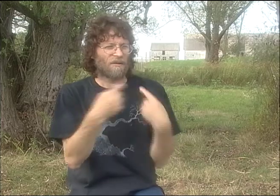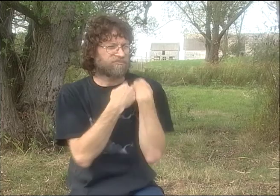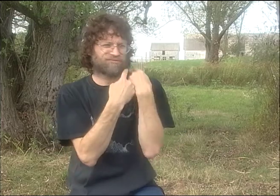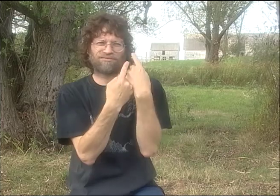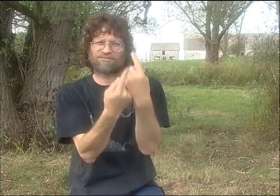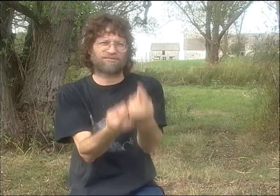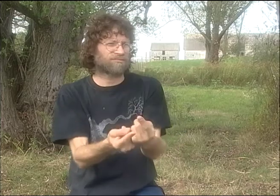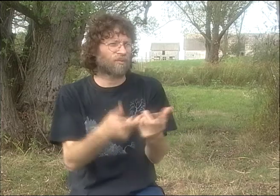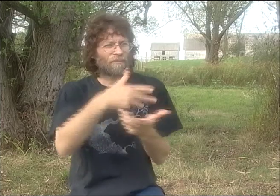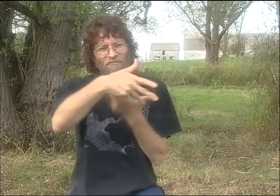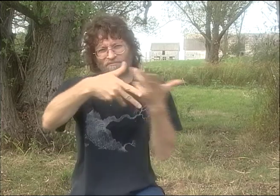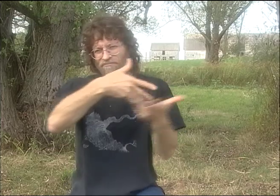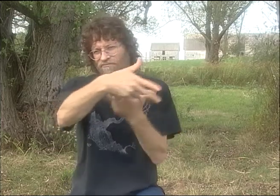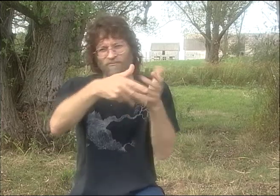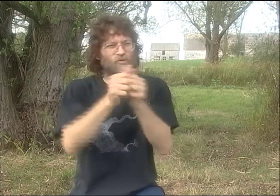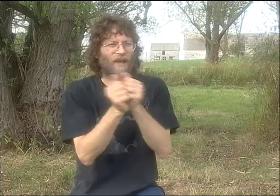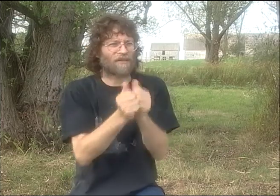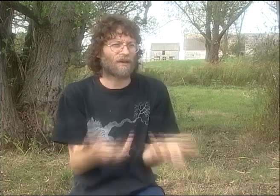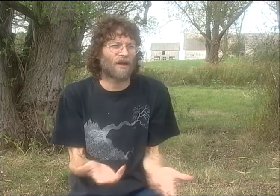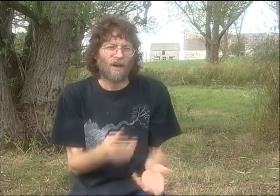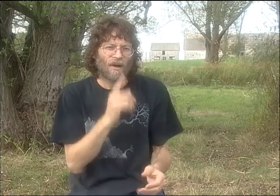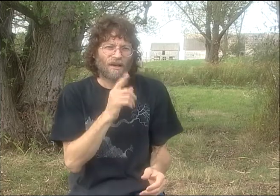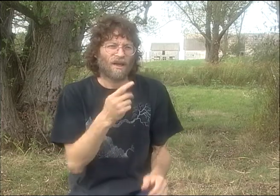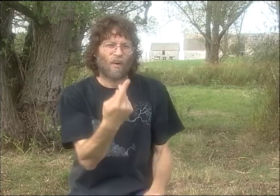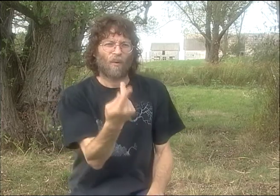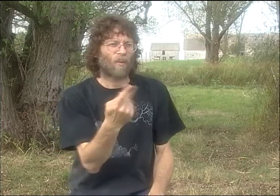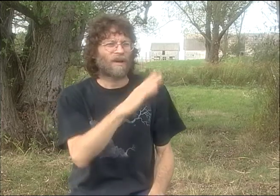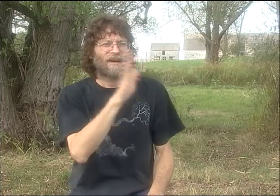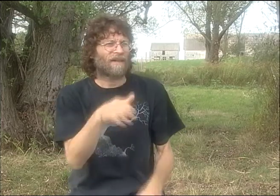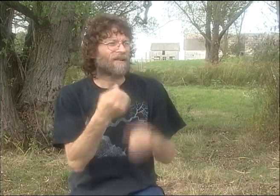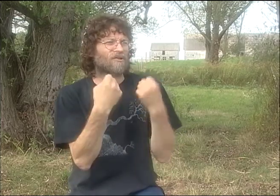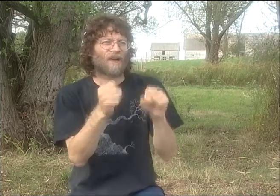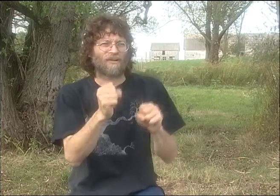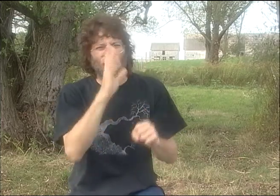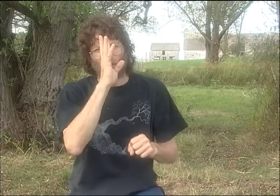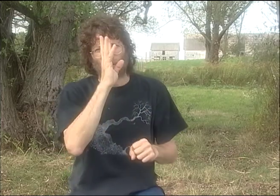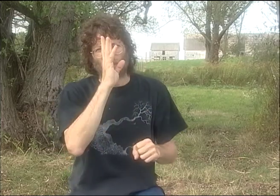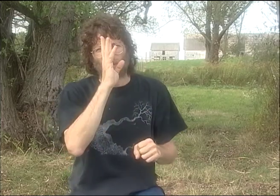WE HAD AN INSTANTANEOUS CONNECTION, AND IT'S BEEN THAT WAY EVER SINCE.